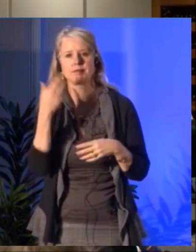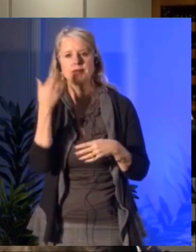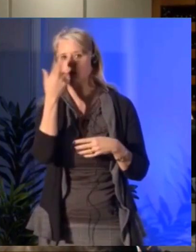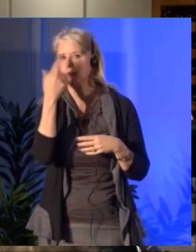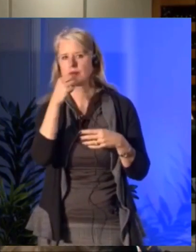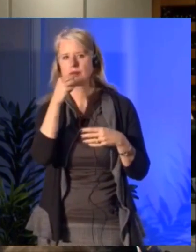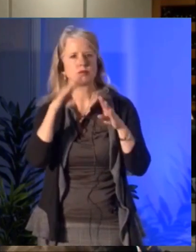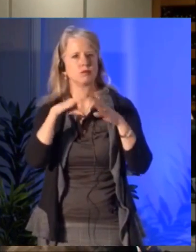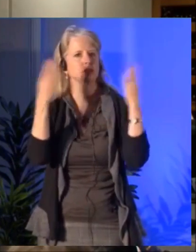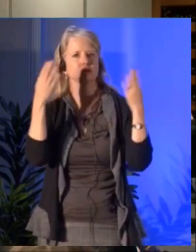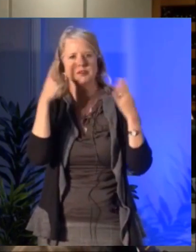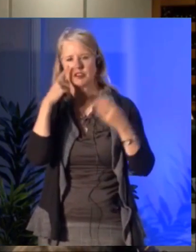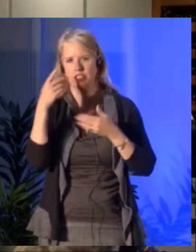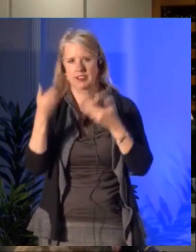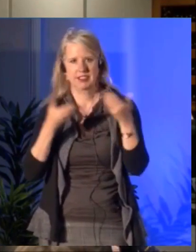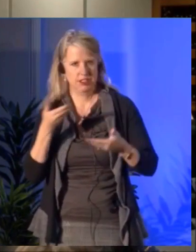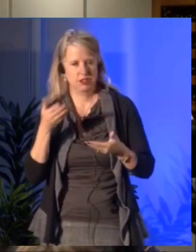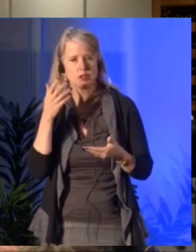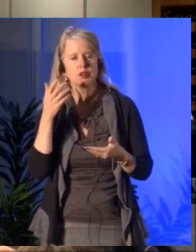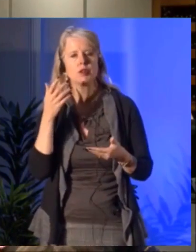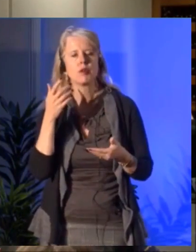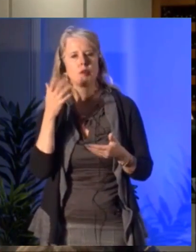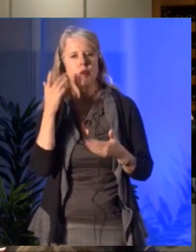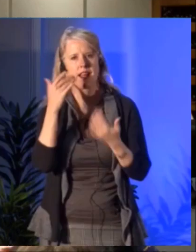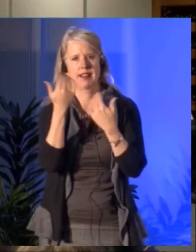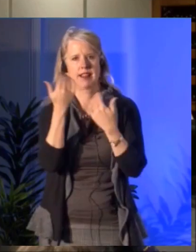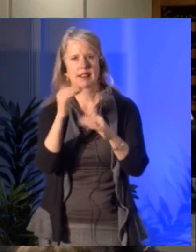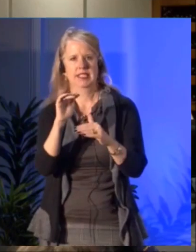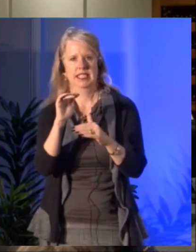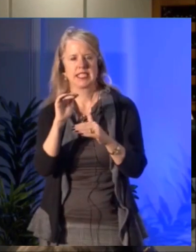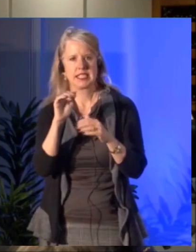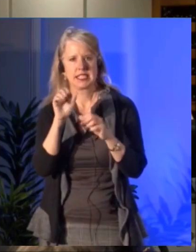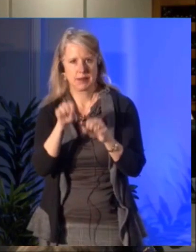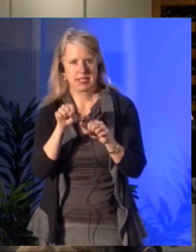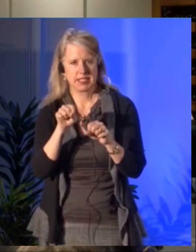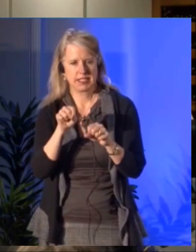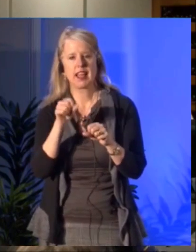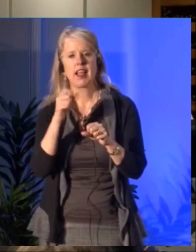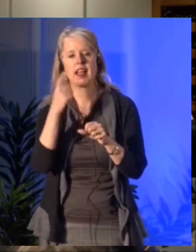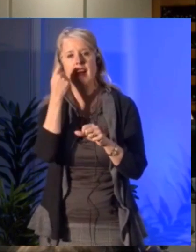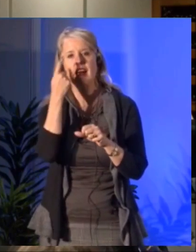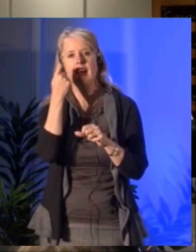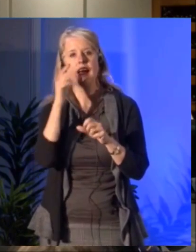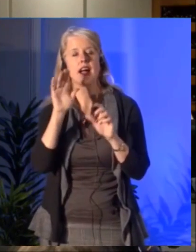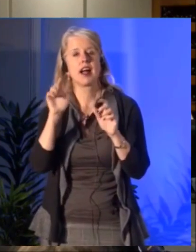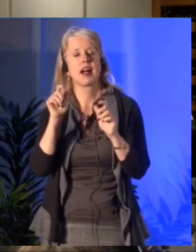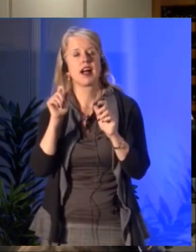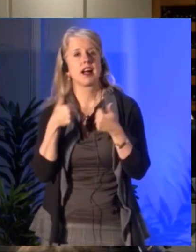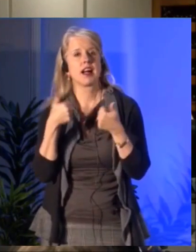My question is for the March summit in Montreal is that still open to applications?